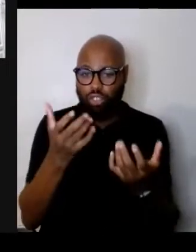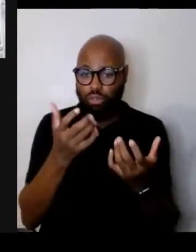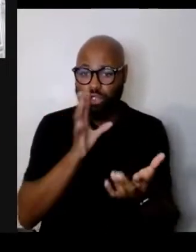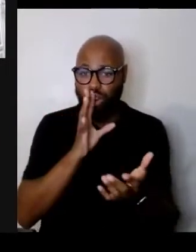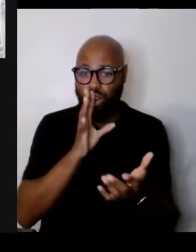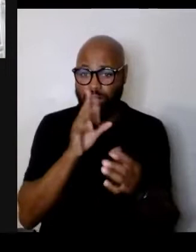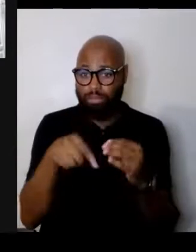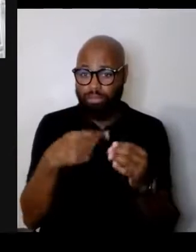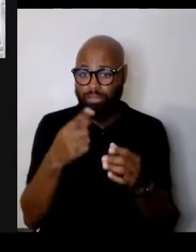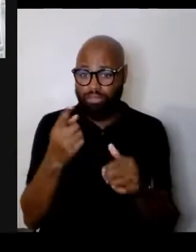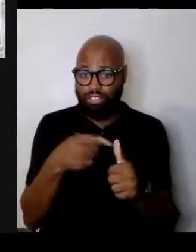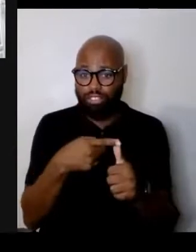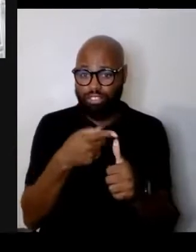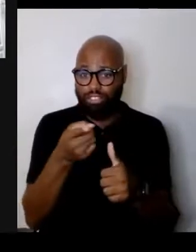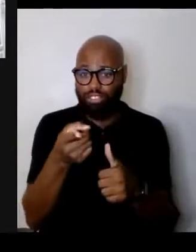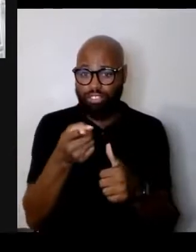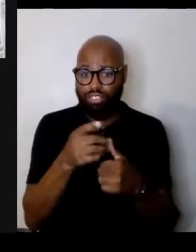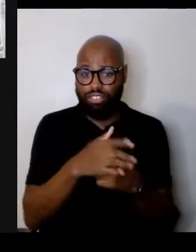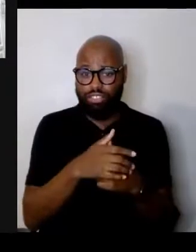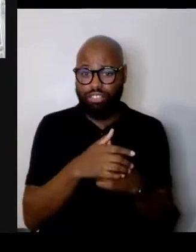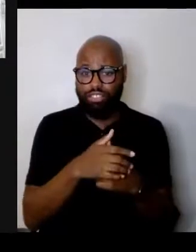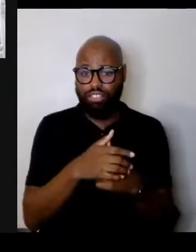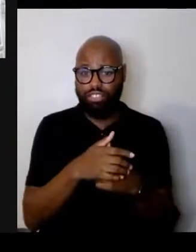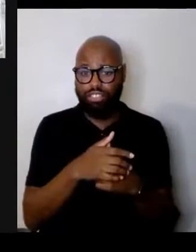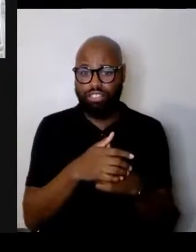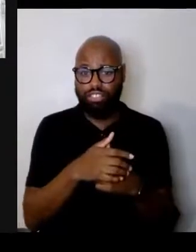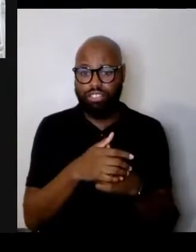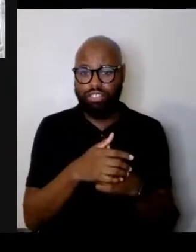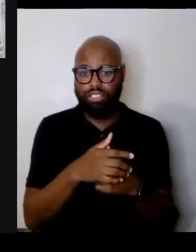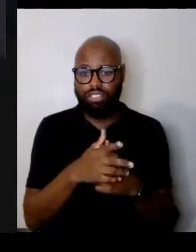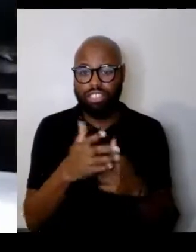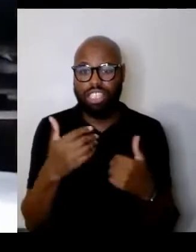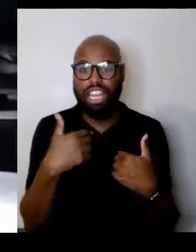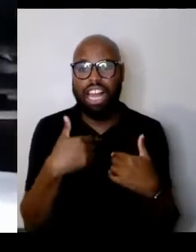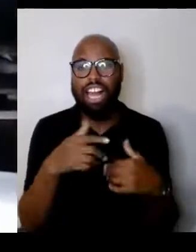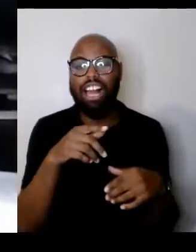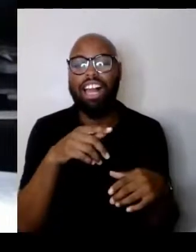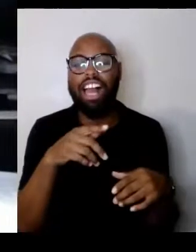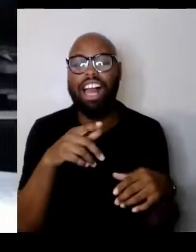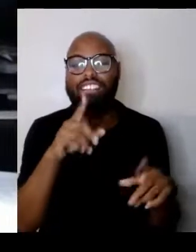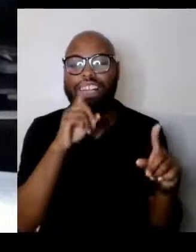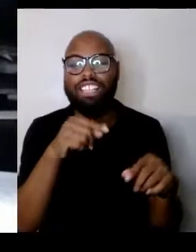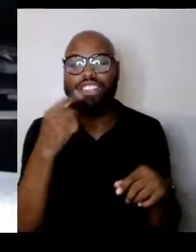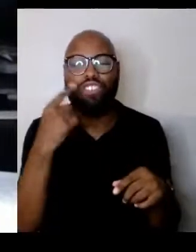Well if only I had the answer for such a big question. Right, of course.